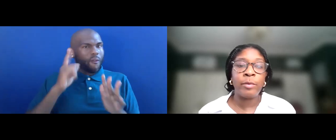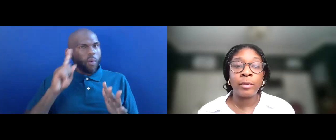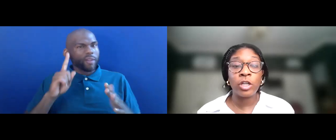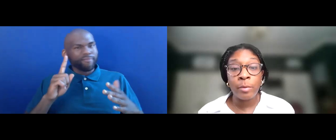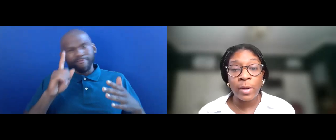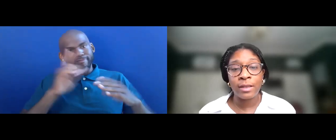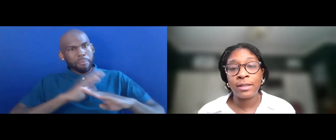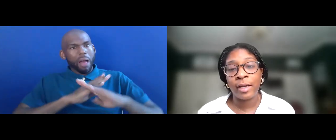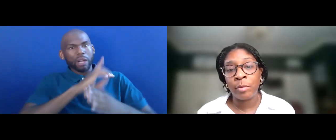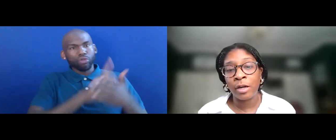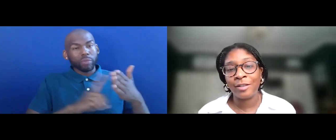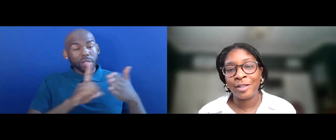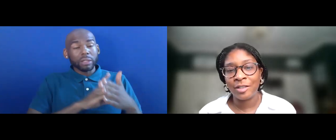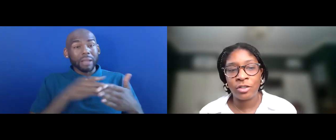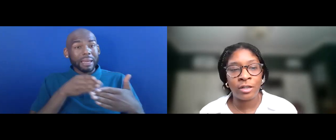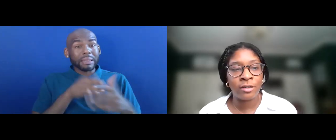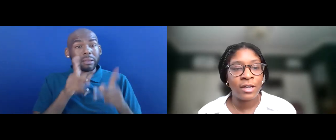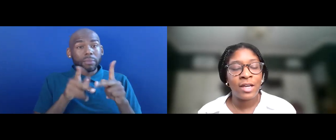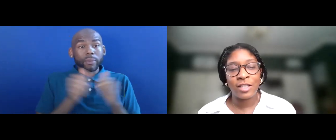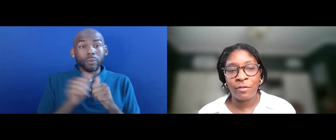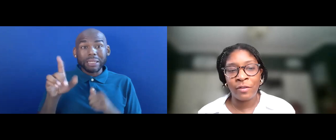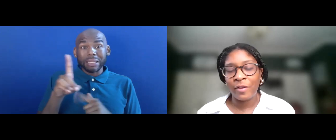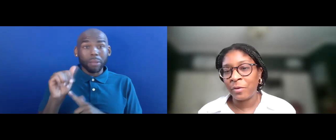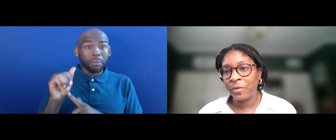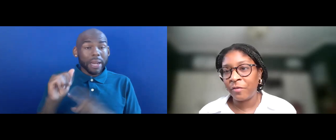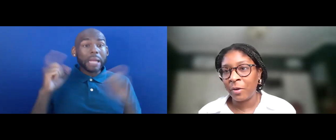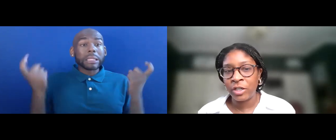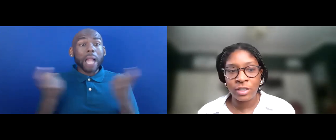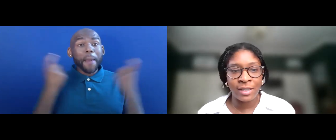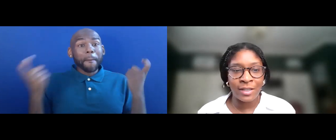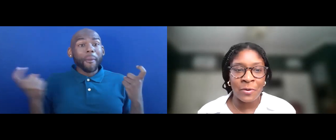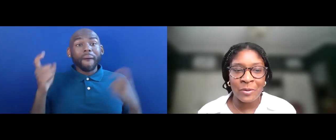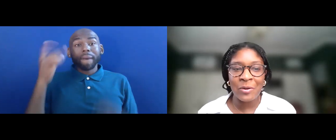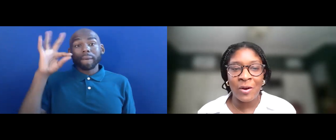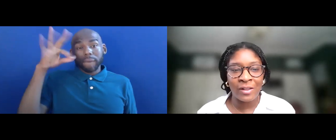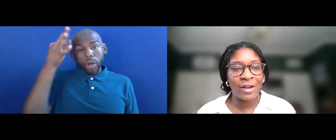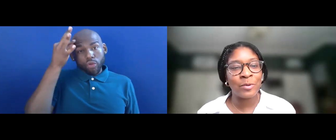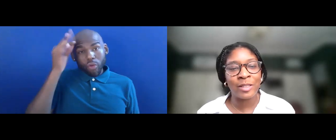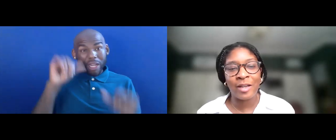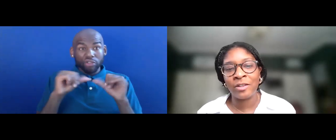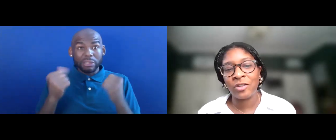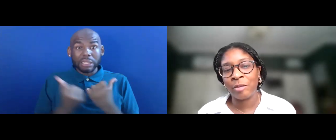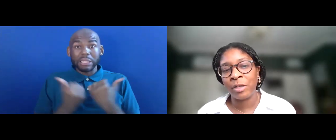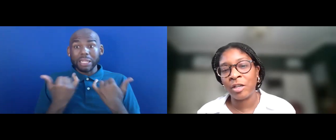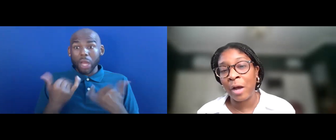TO COMMEMORATE THIS LANDMARK LEGISLATION, SEVERAL FEDERAL AGENCIES ON THIS CALL RELEASED GUIDANCE DOCUMENTS ON